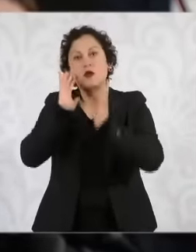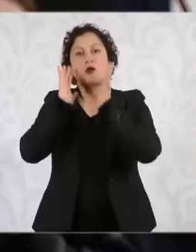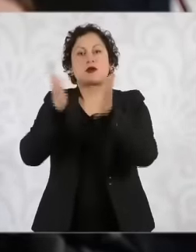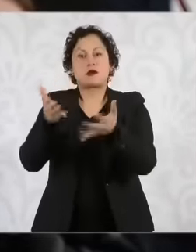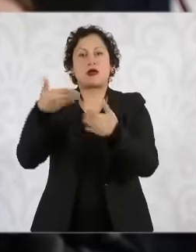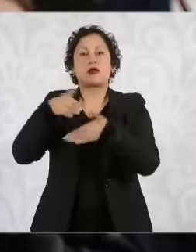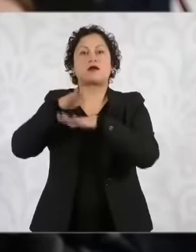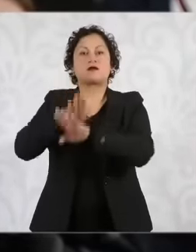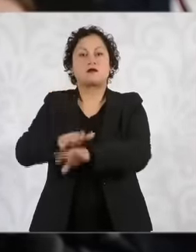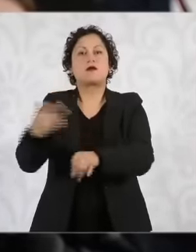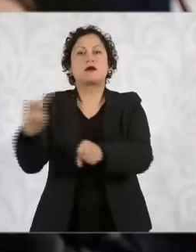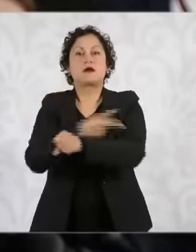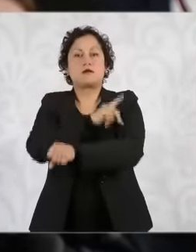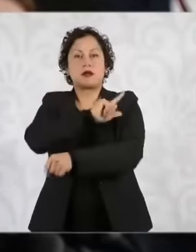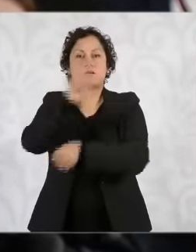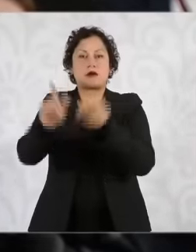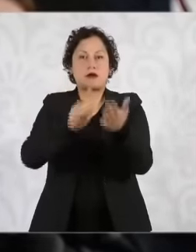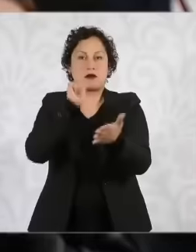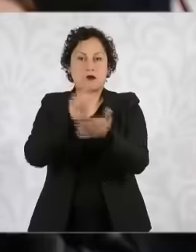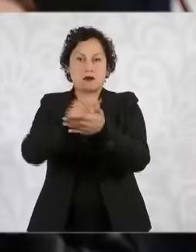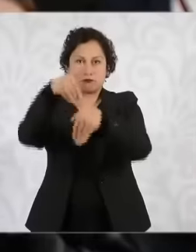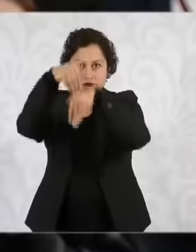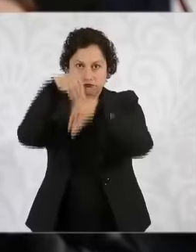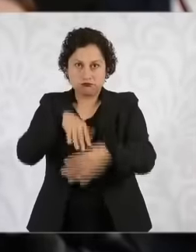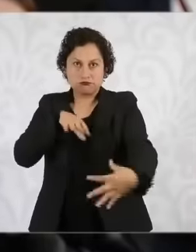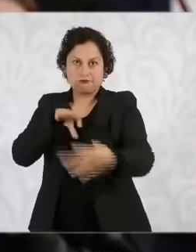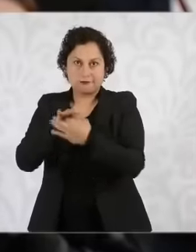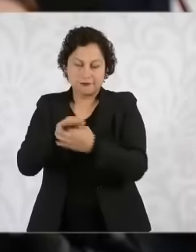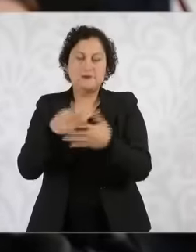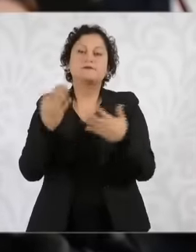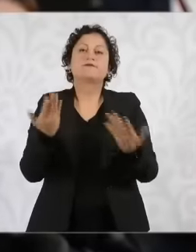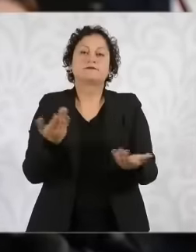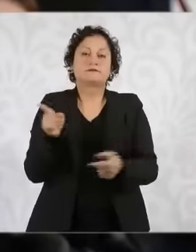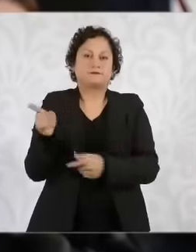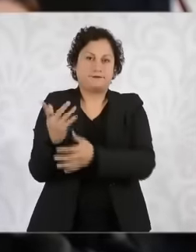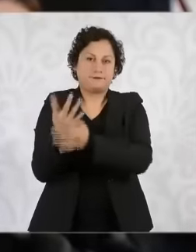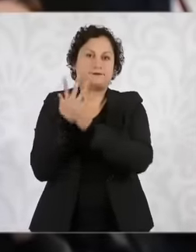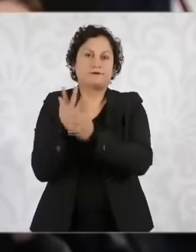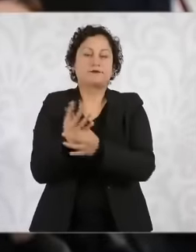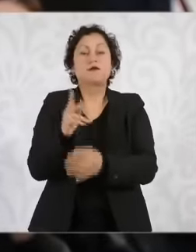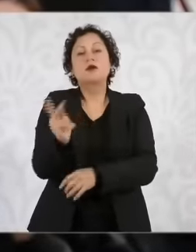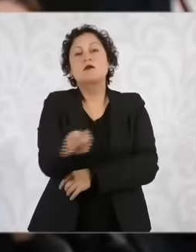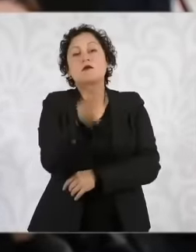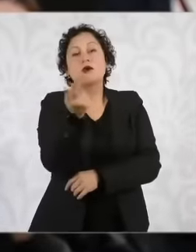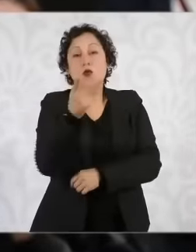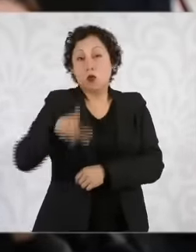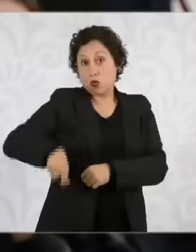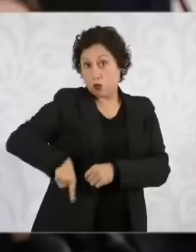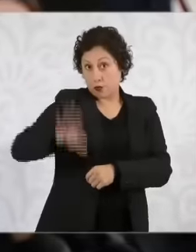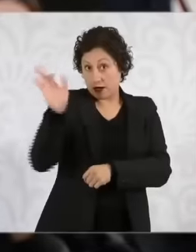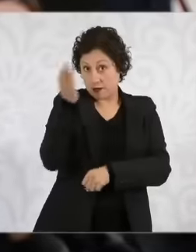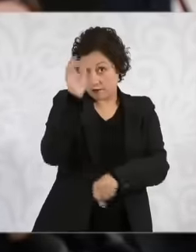has been stated by the Federal Government, which will rely on defending the